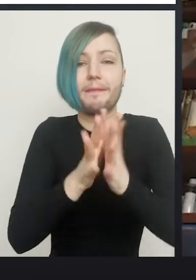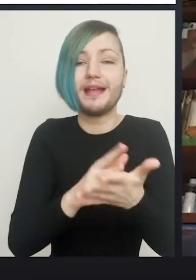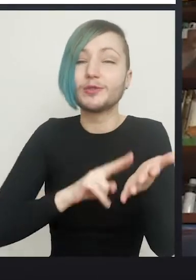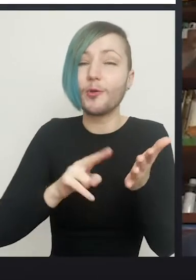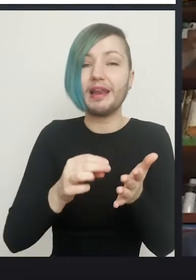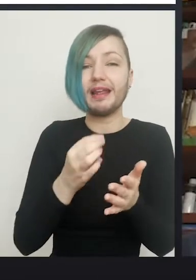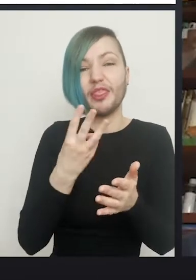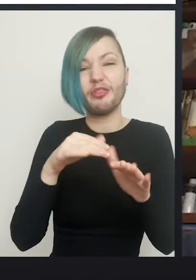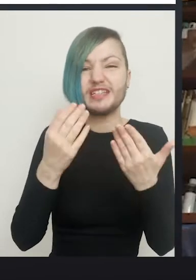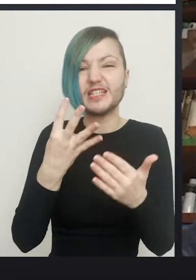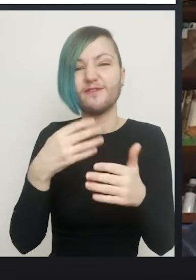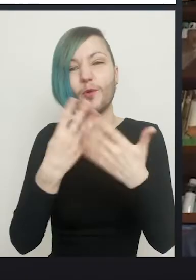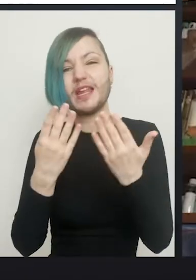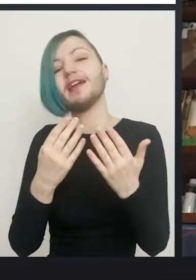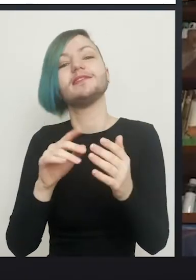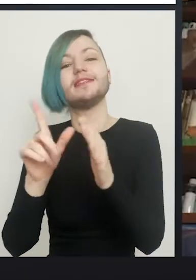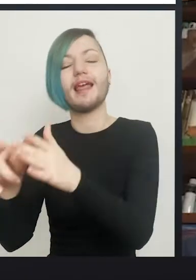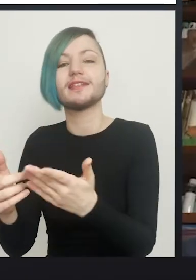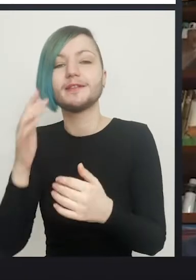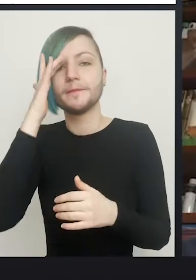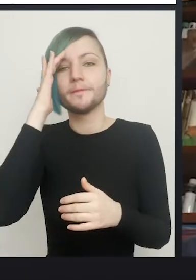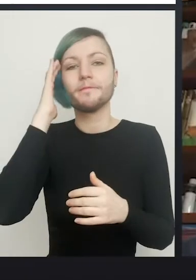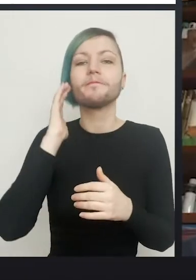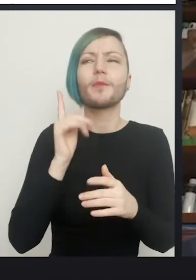And it will gradually heal up... Well, not gradually, it's a strange business,